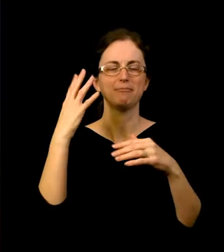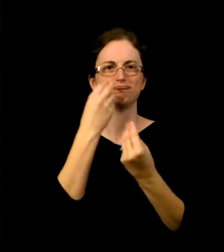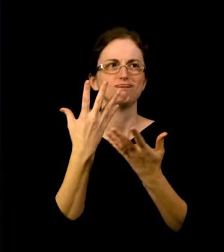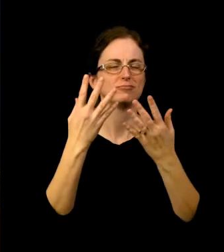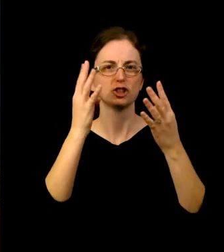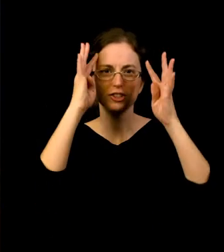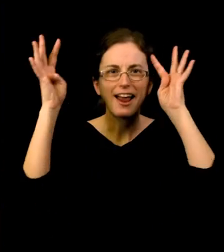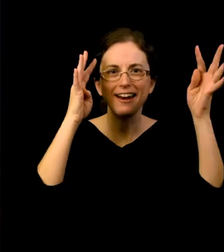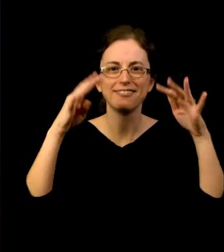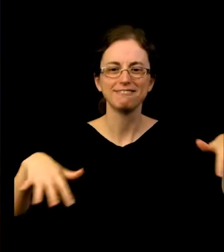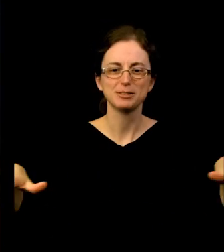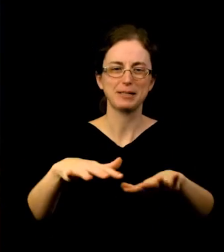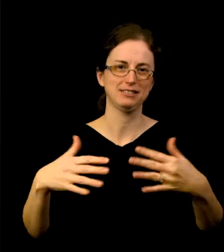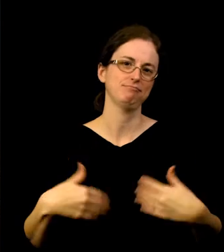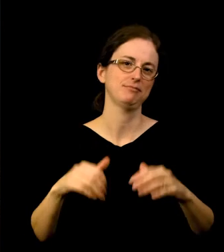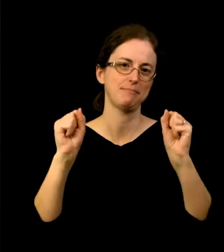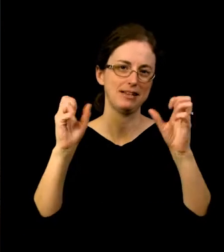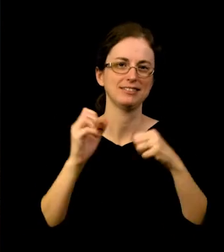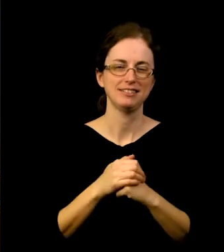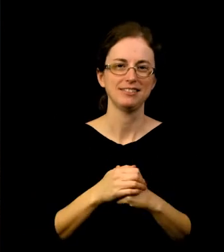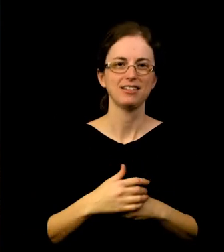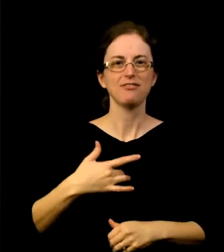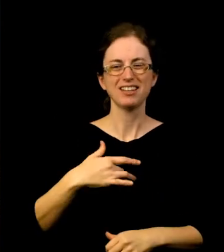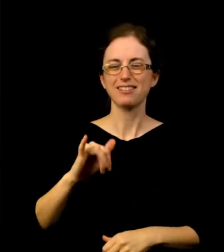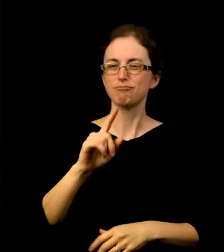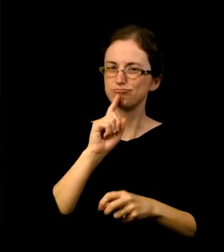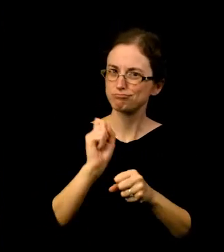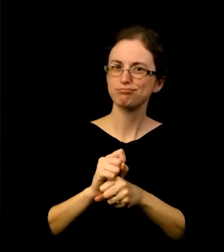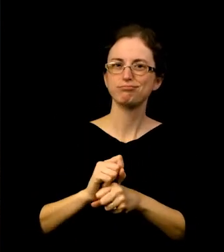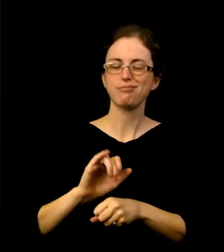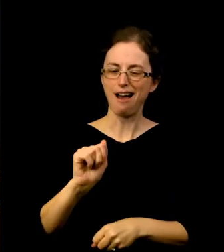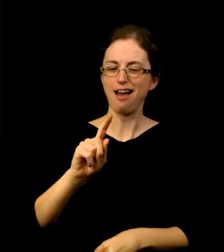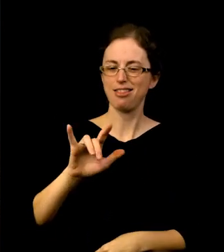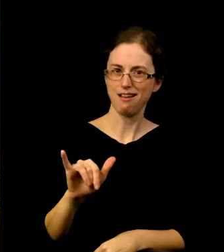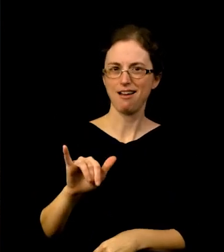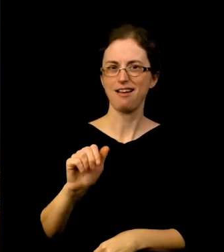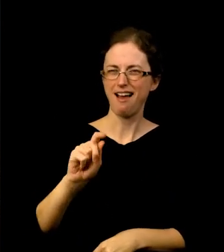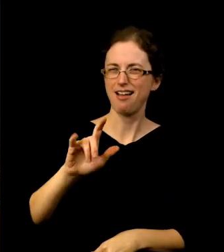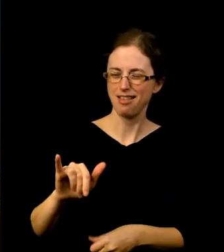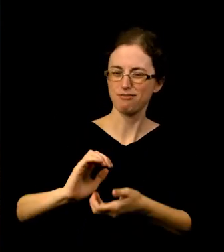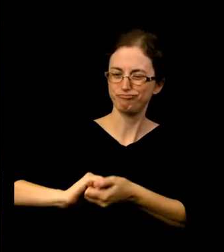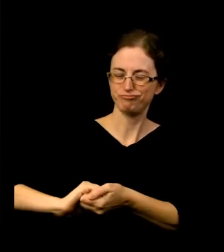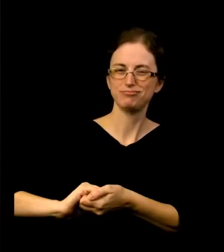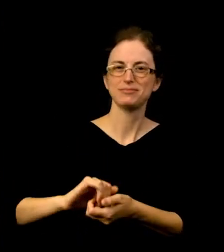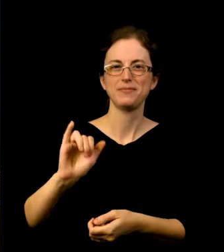For us, it's felt like a true example of allyship and the things that can come as a result of that